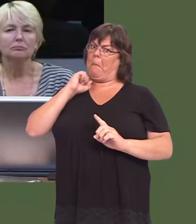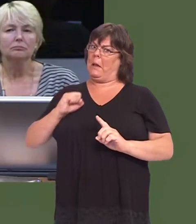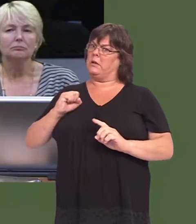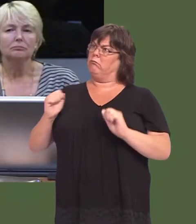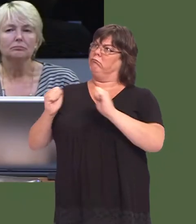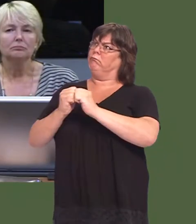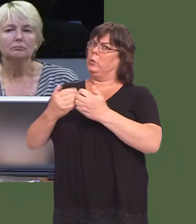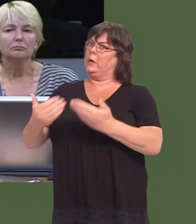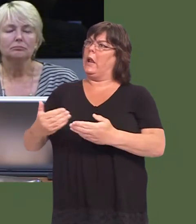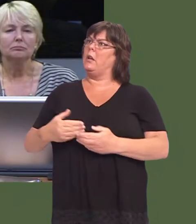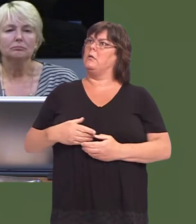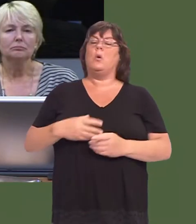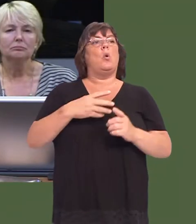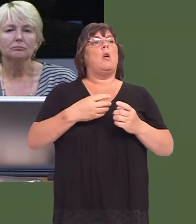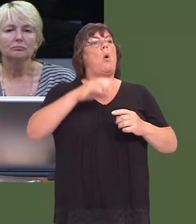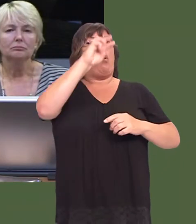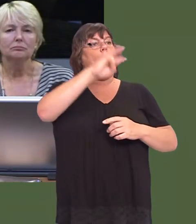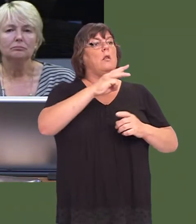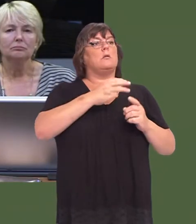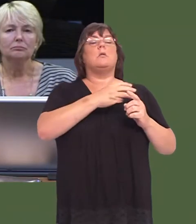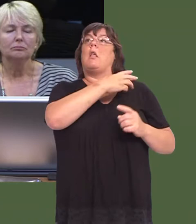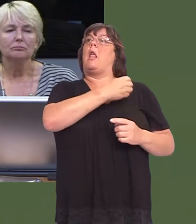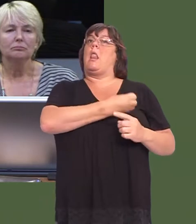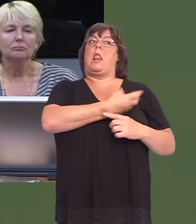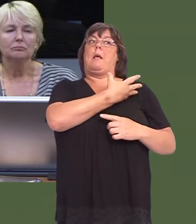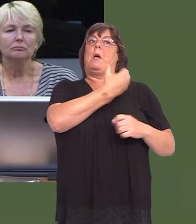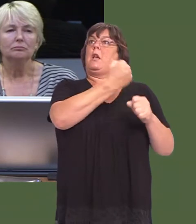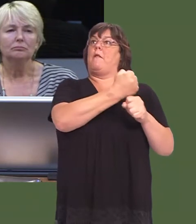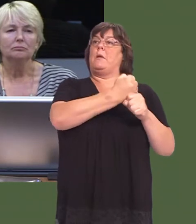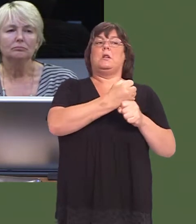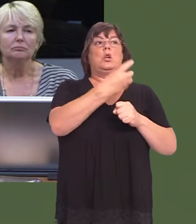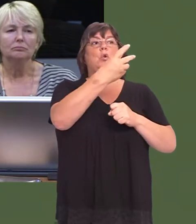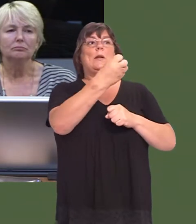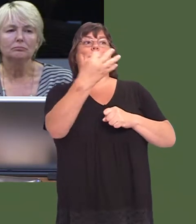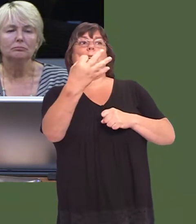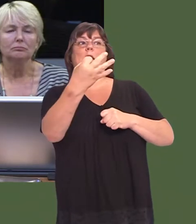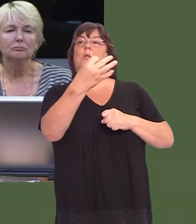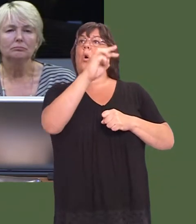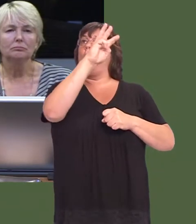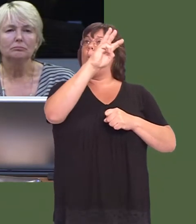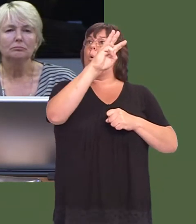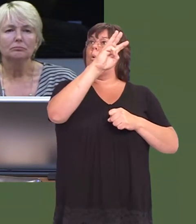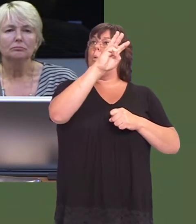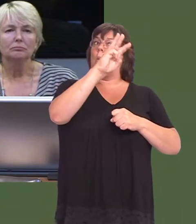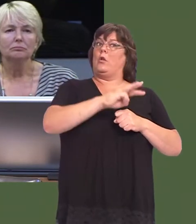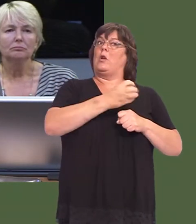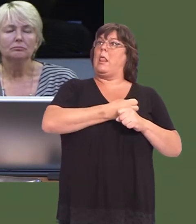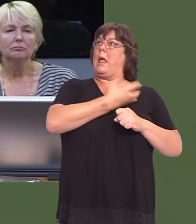Weíve got a Labour Government in Wales, weíve got 28 Welsh Labour MPs, and the NHS pay cap